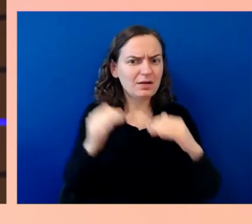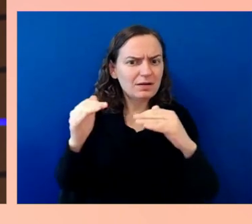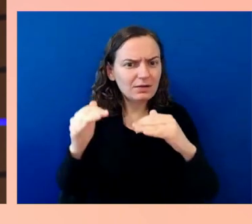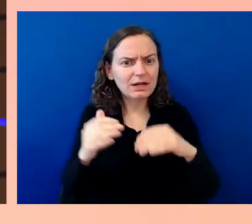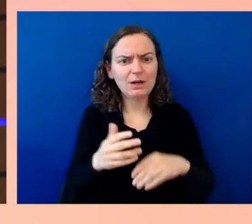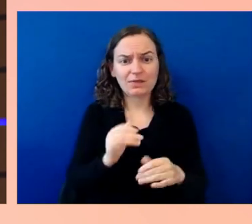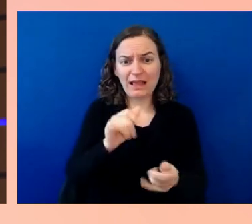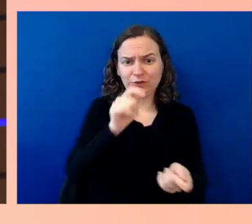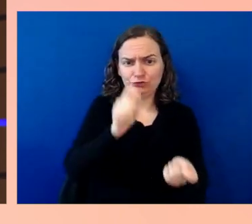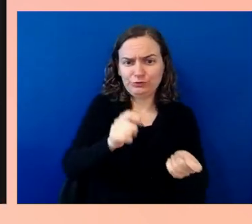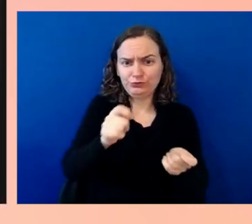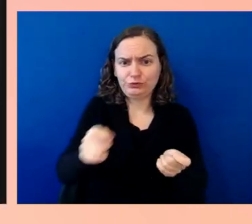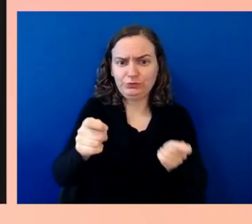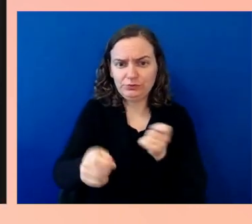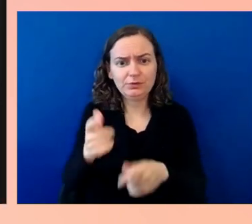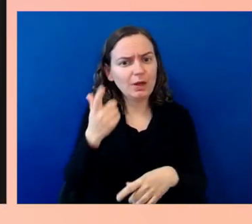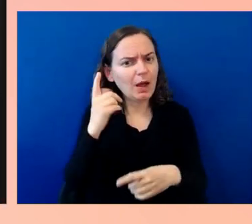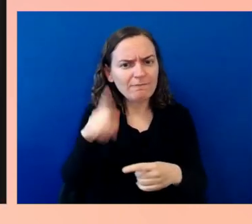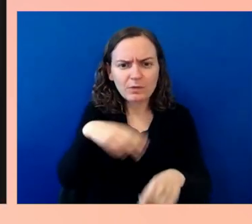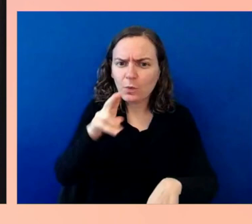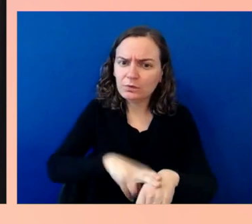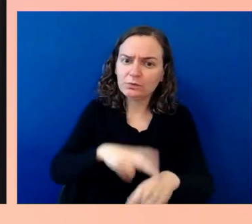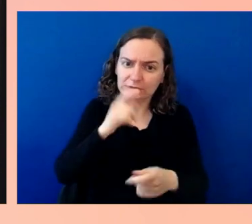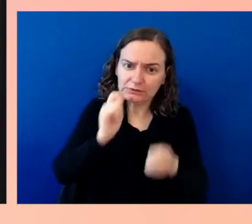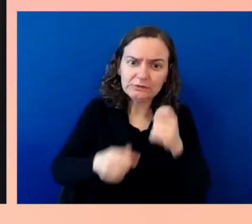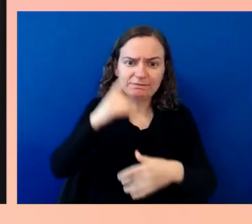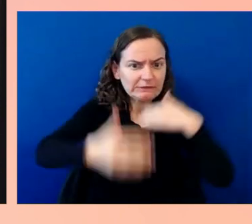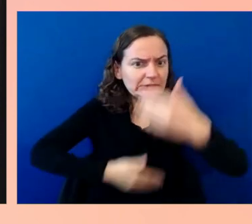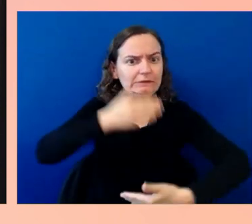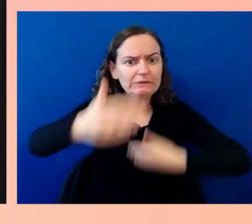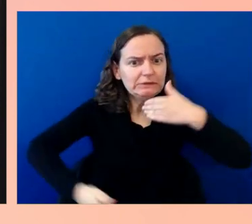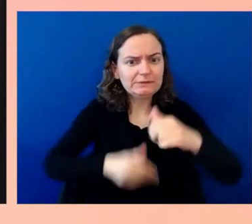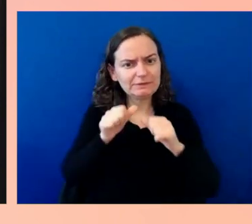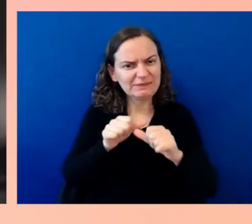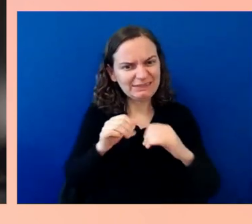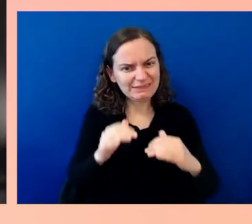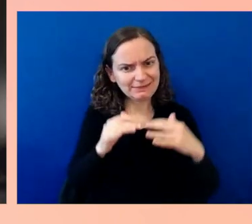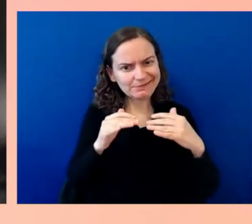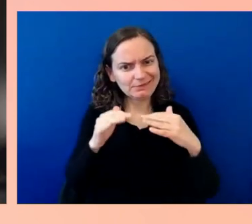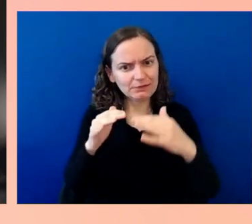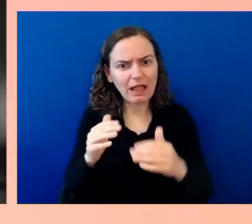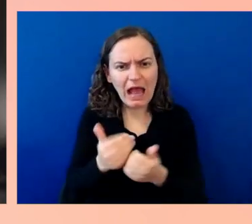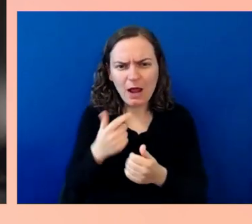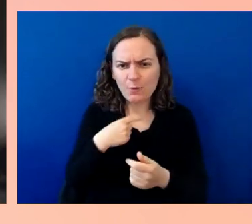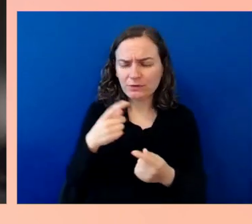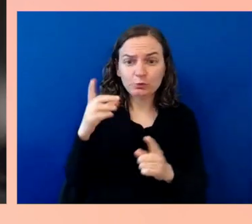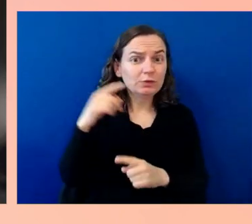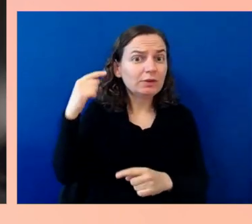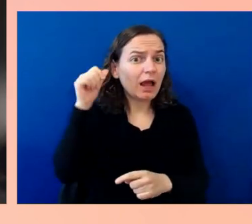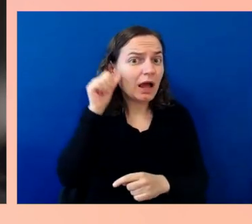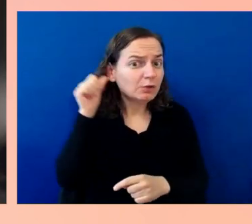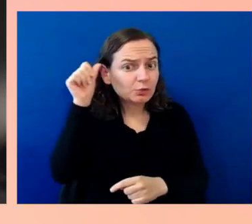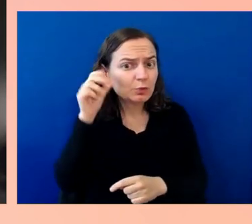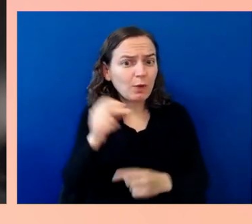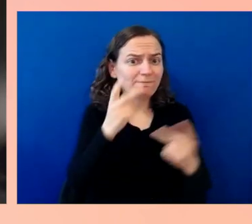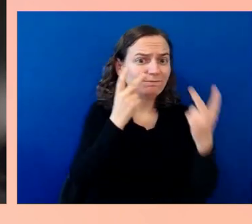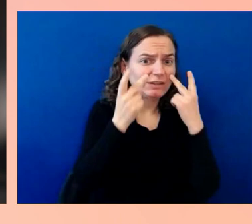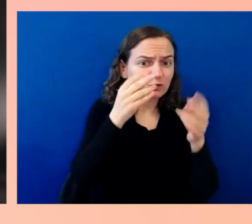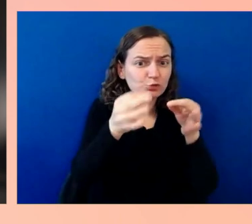was how do we do audio-visual descriptions and that kind of thing, and how does that work? Are we making the speaker stop and wait for